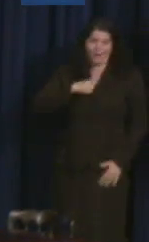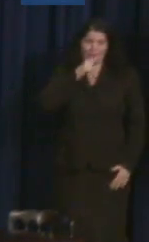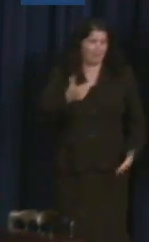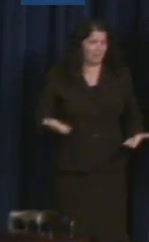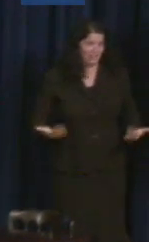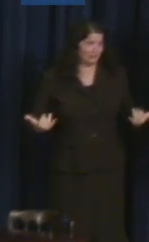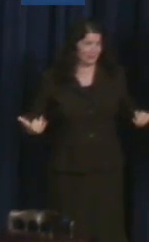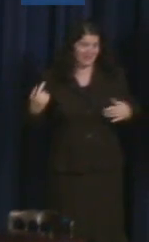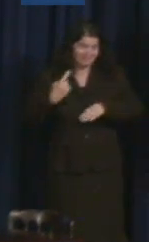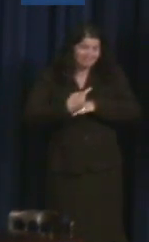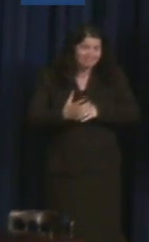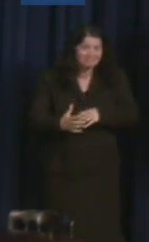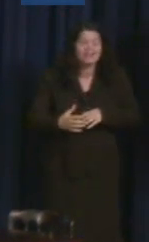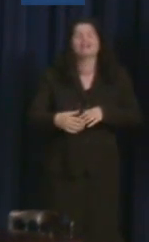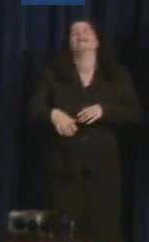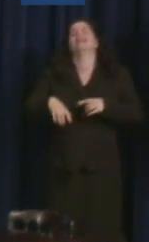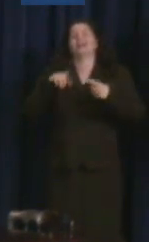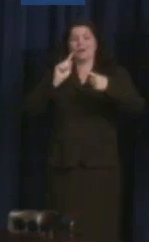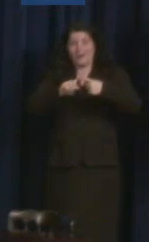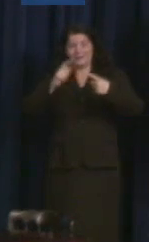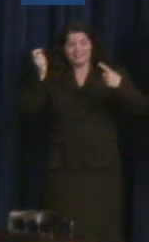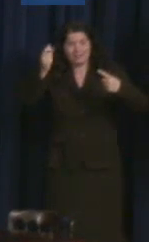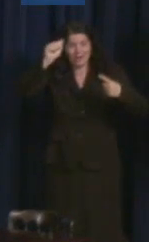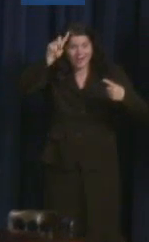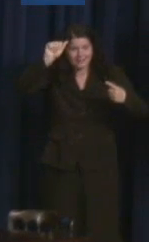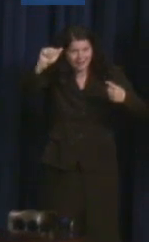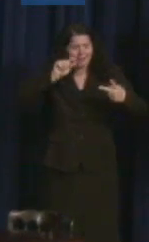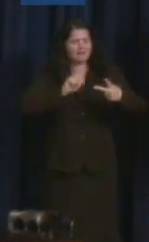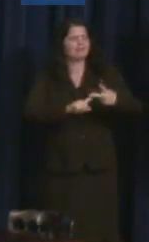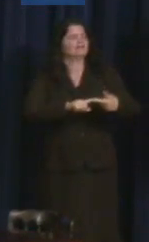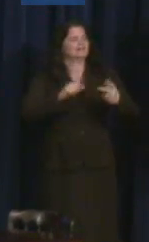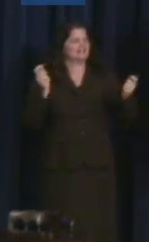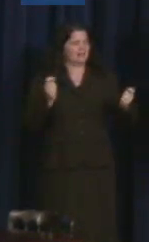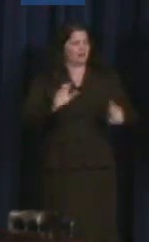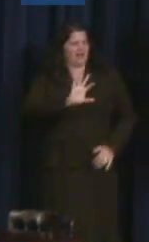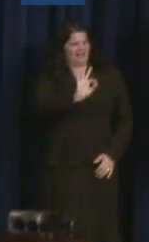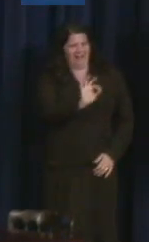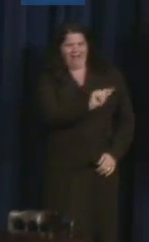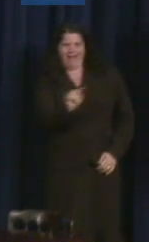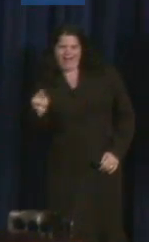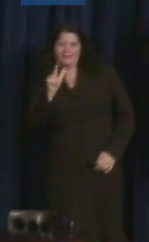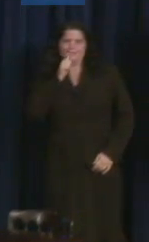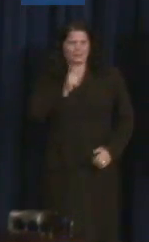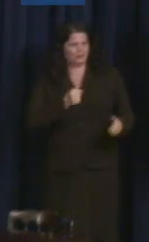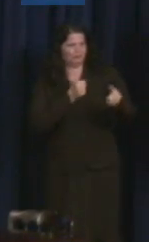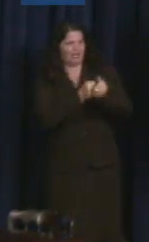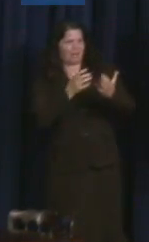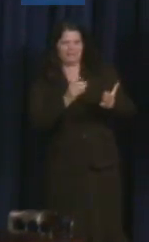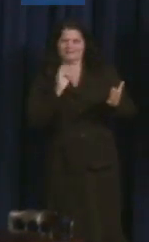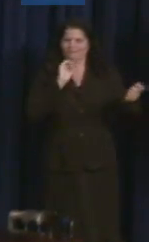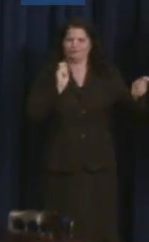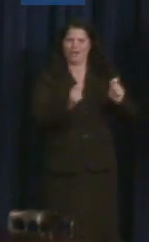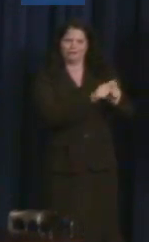Change for disability advocacy across generations. And to kick off our celebration I'd like to introduce Senior Advisor Valerie Jarrett.